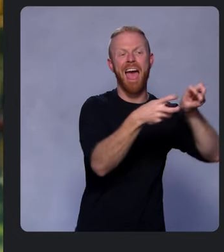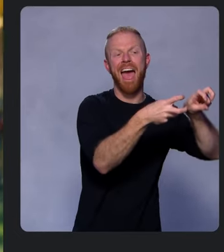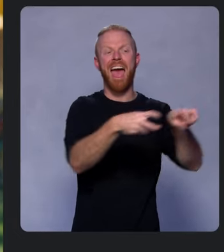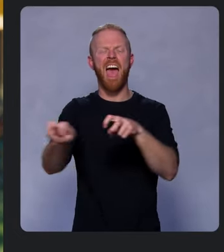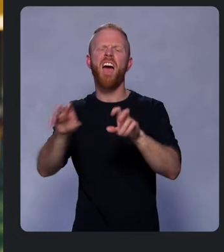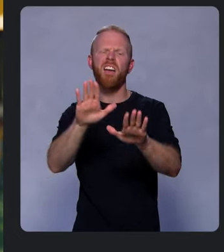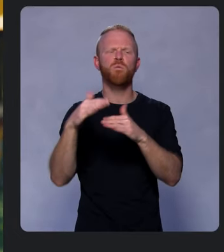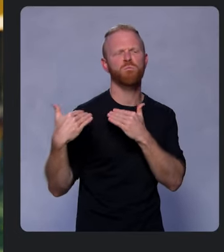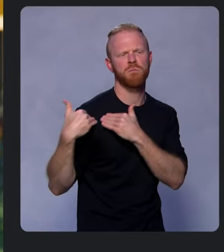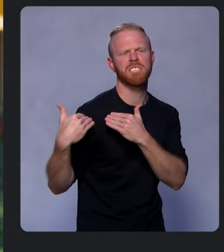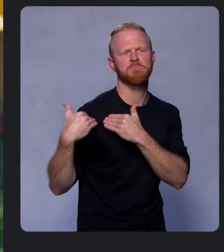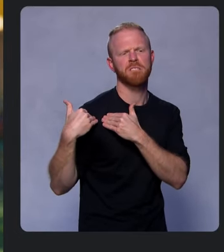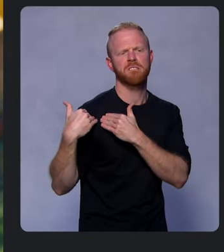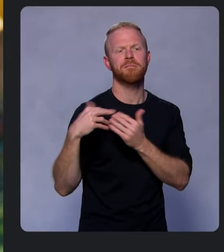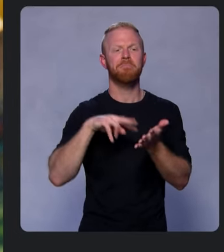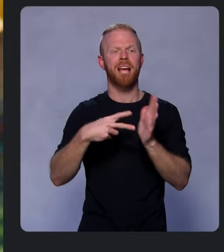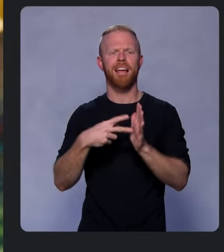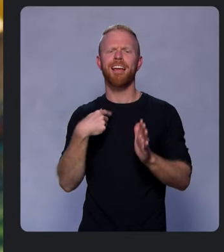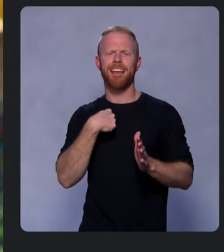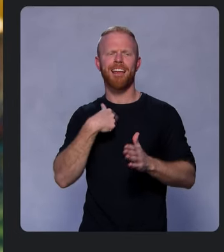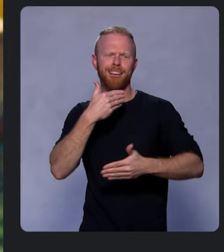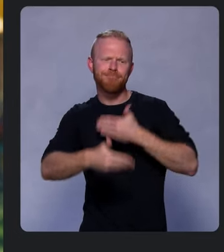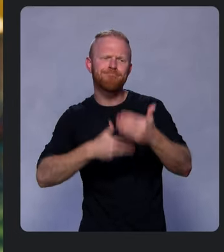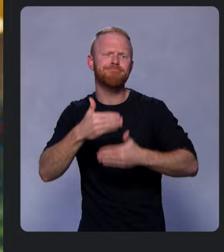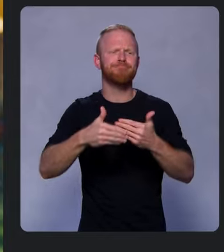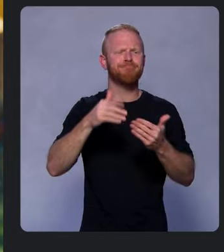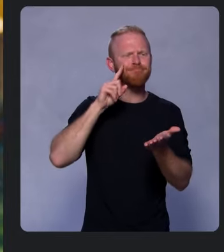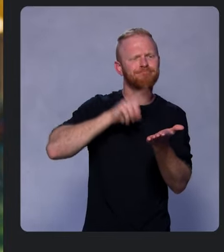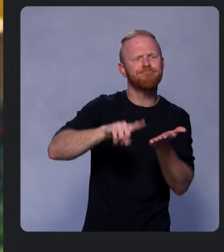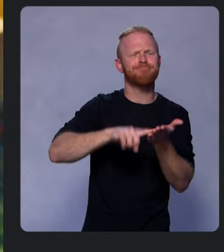That means continuing to operate transparently every step of the way,